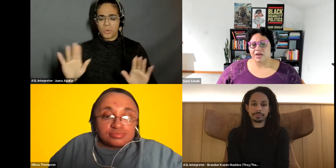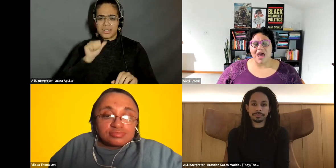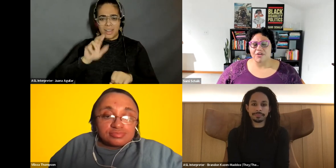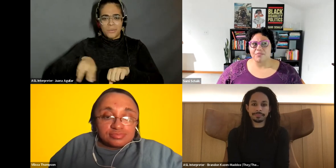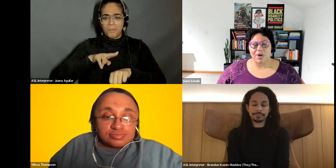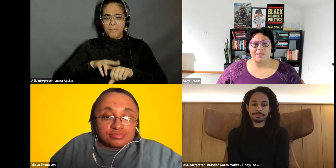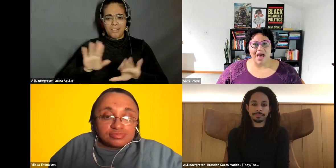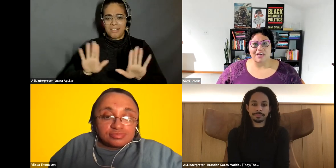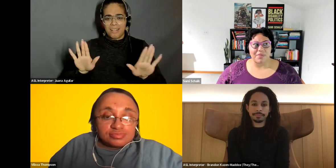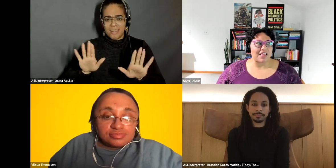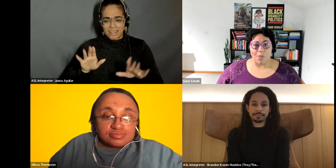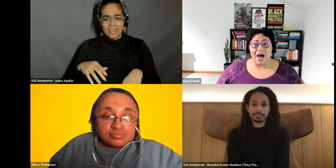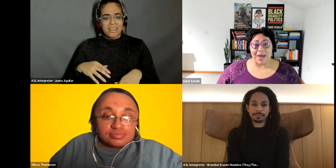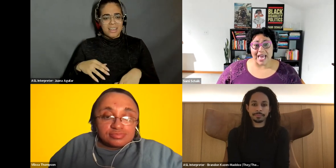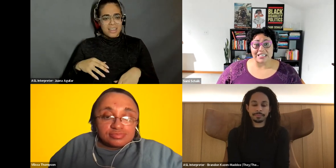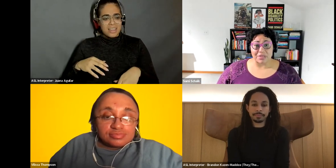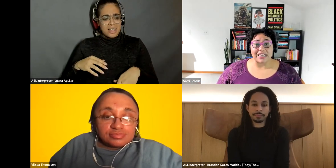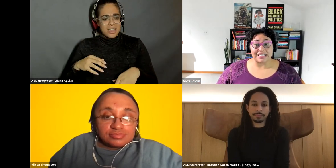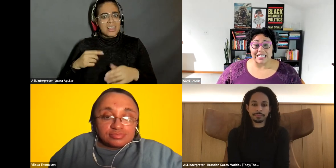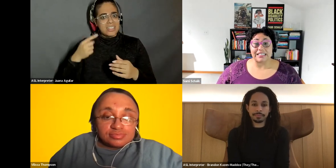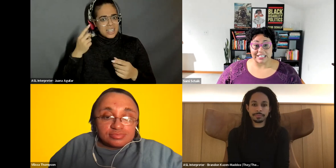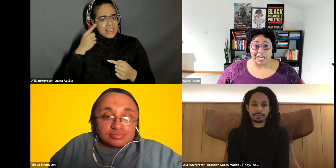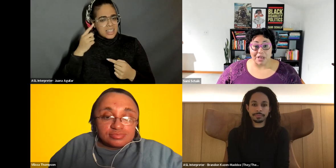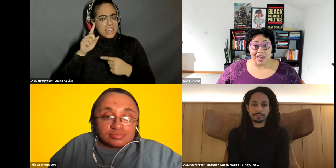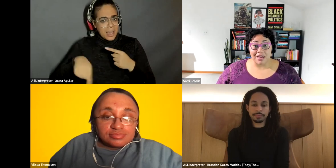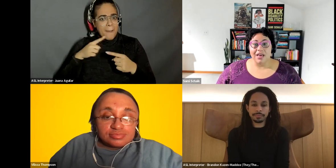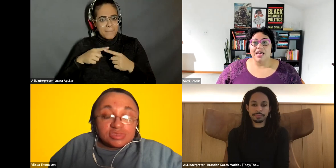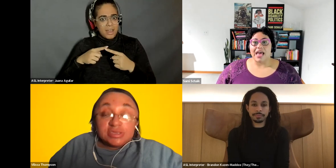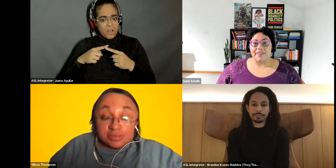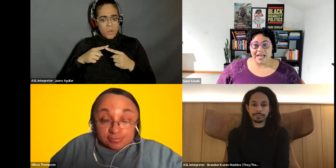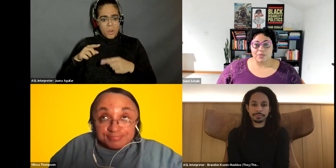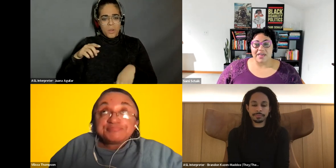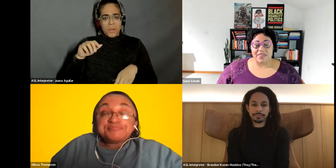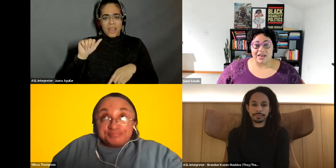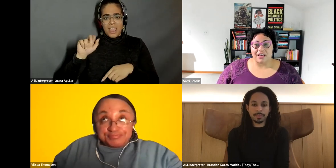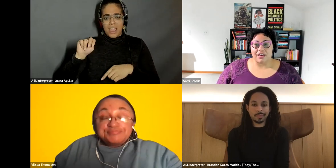Vilissa Thompson: I've probably been pointing back and being like Wow, anti- blackness is disabling, and that's what I think